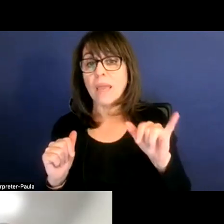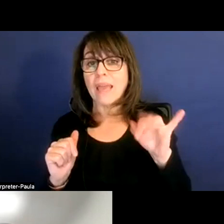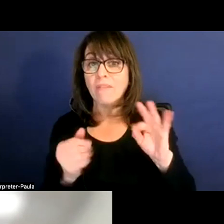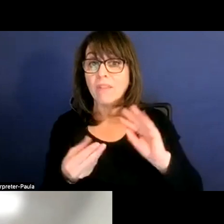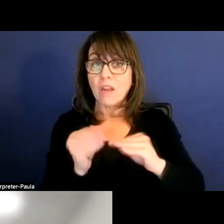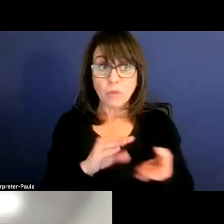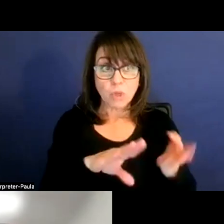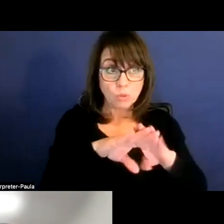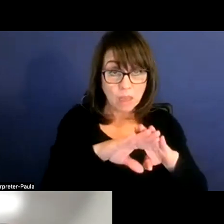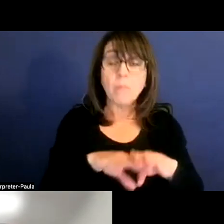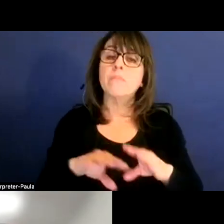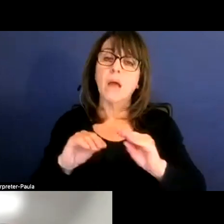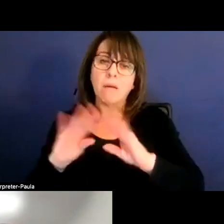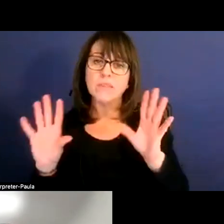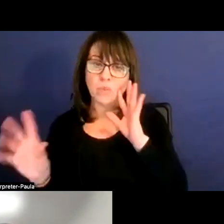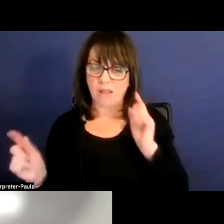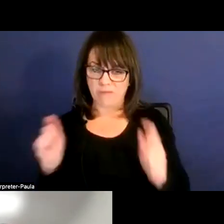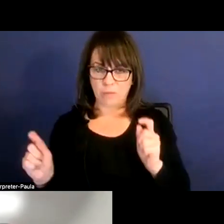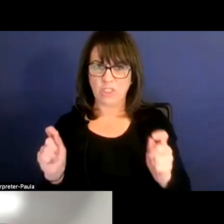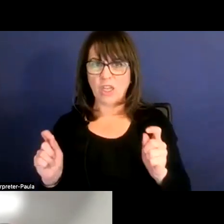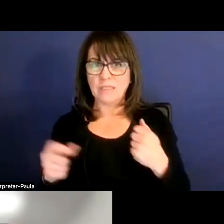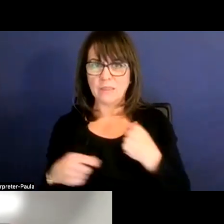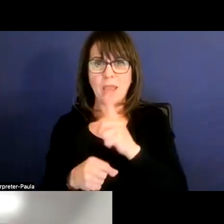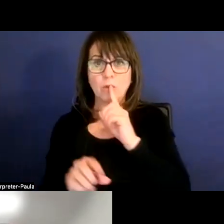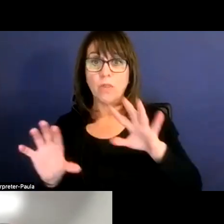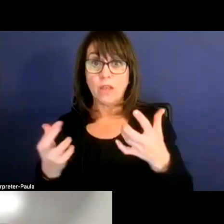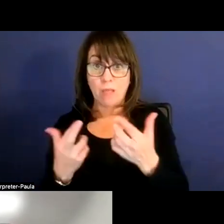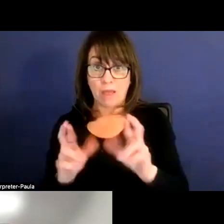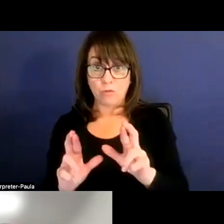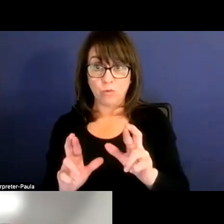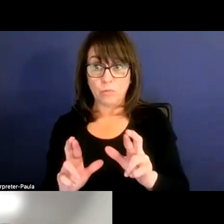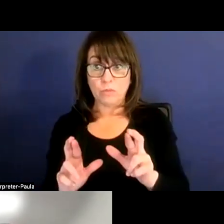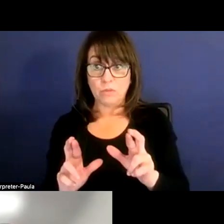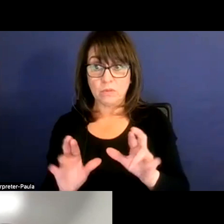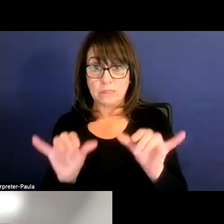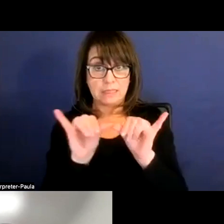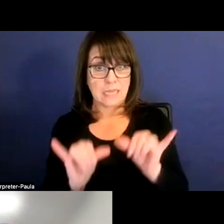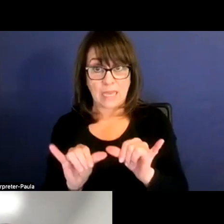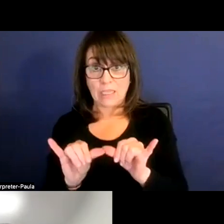obviously we'll adjust to make sure that our classrooms size are the way we want it to be.